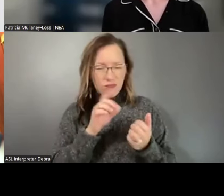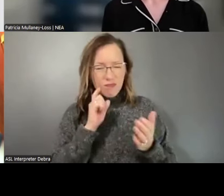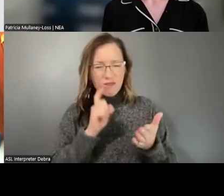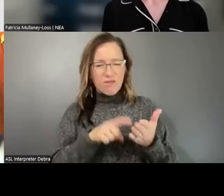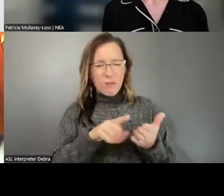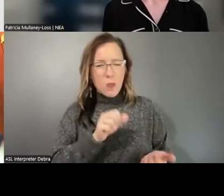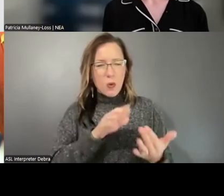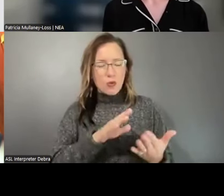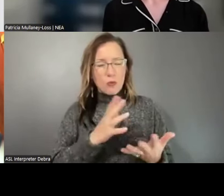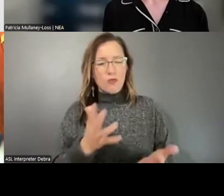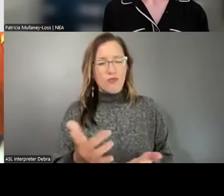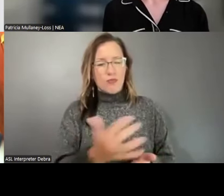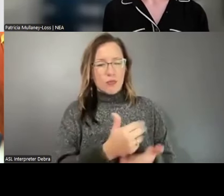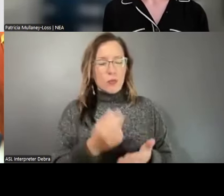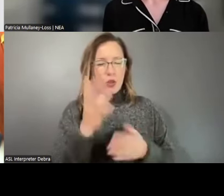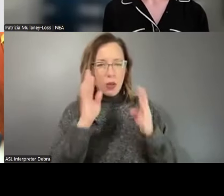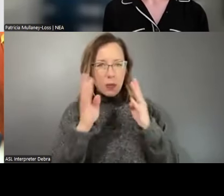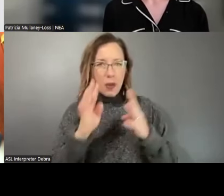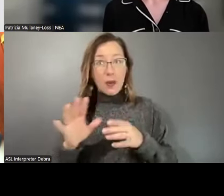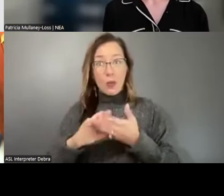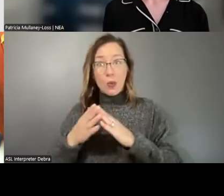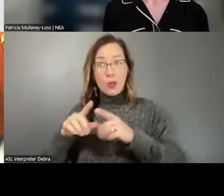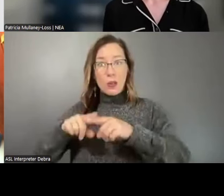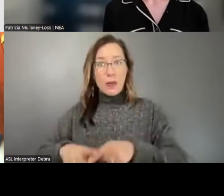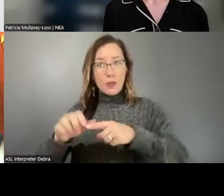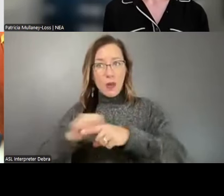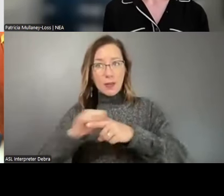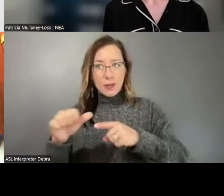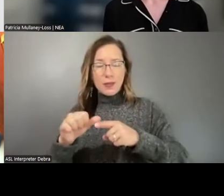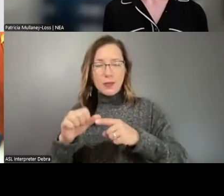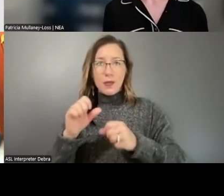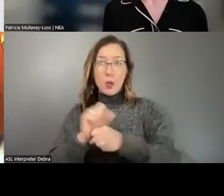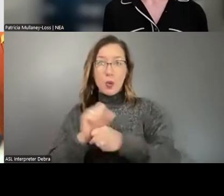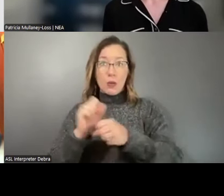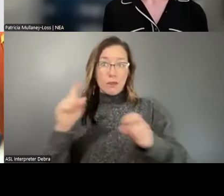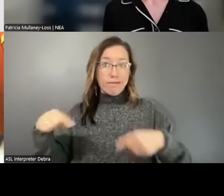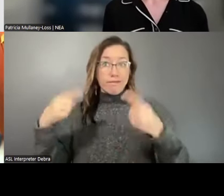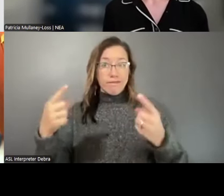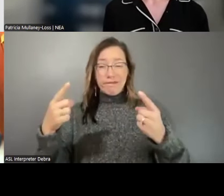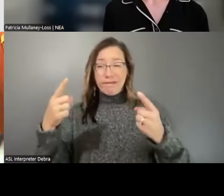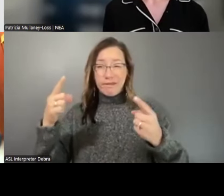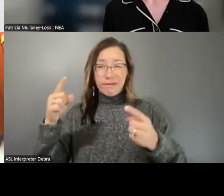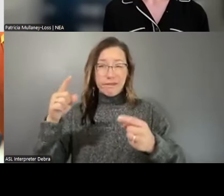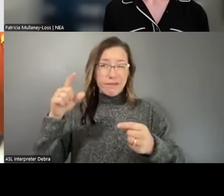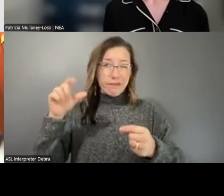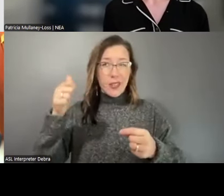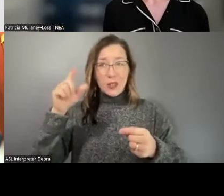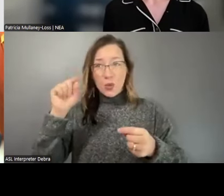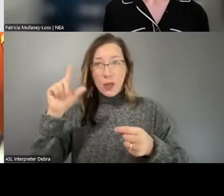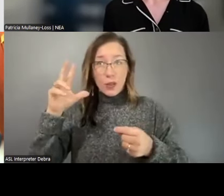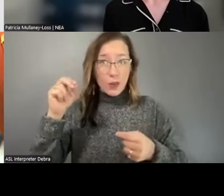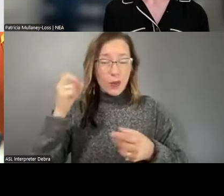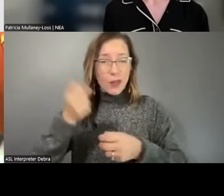the community-based work of artists that has been happening for decades to government. One